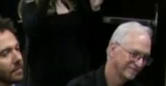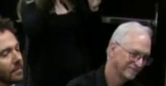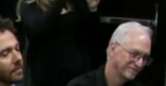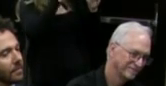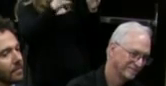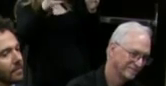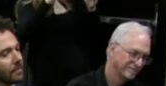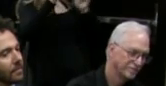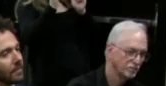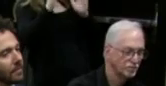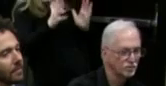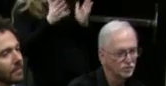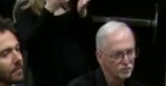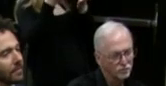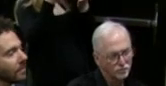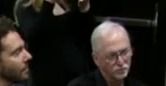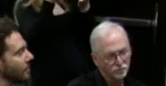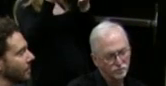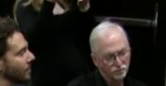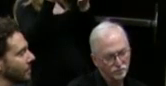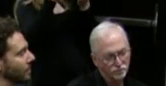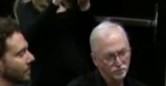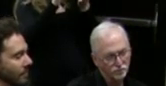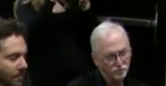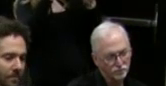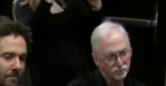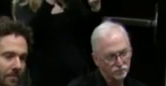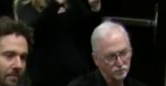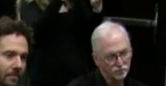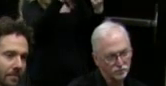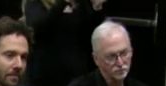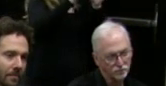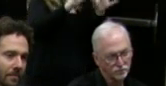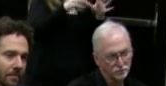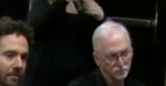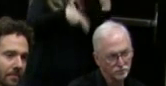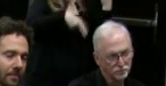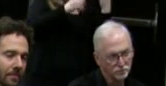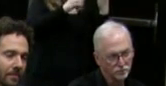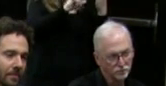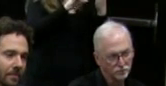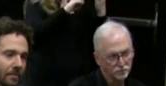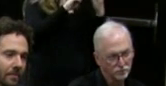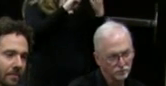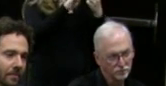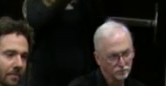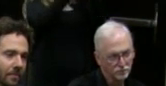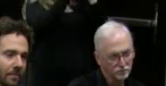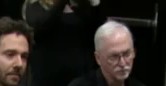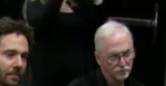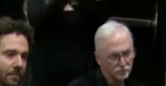that are signers and interpreters, and that was my first contact with the deaf community.